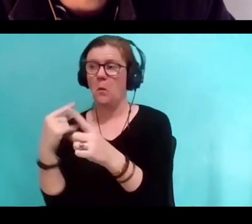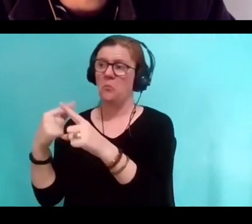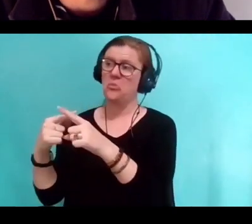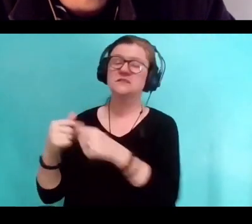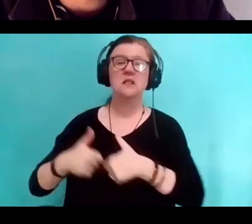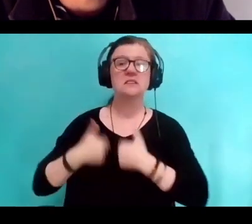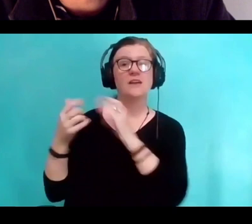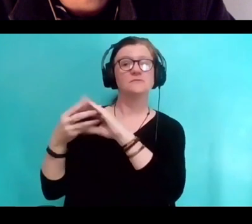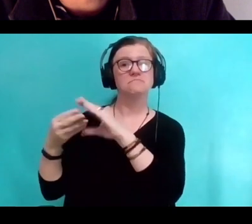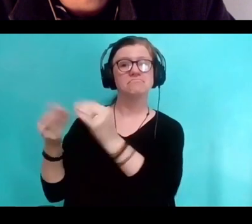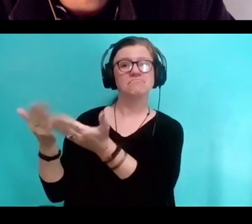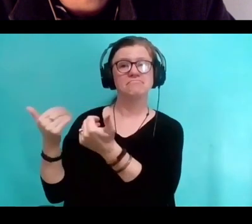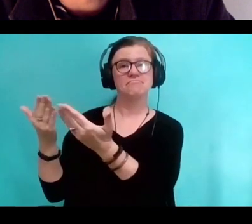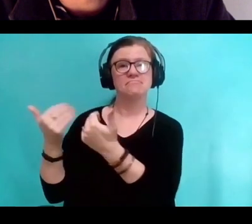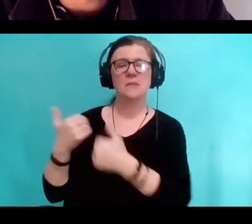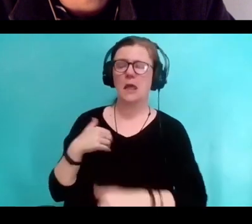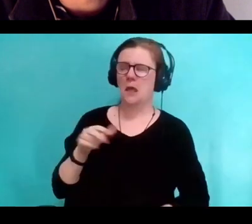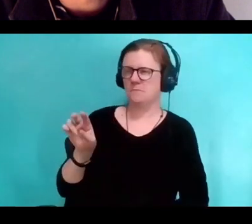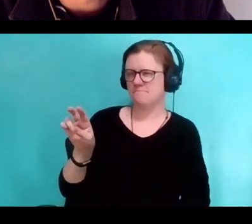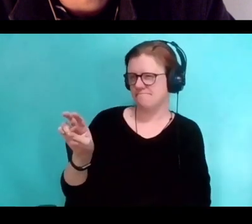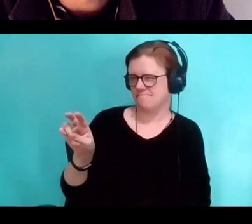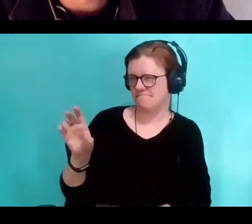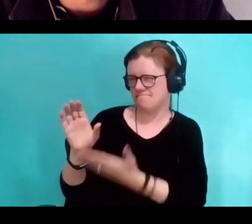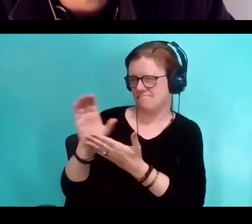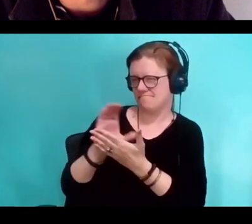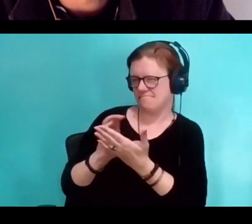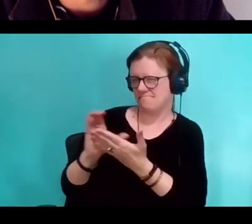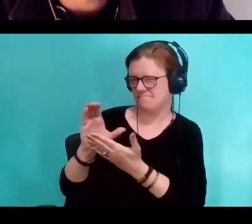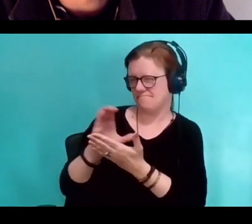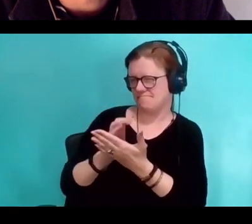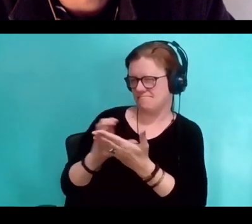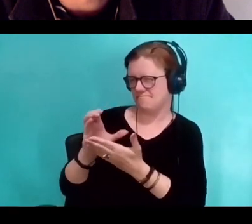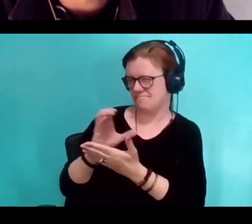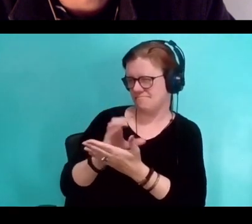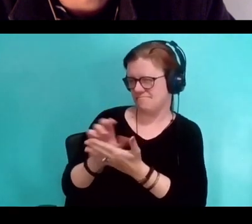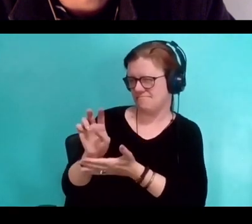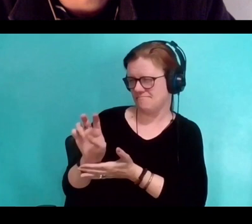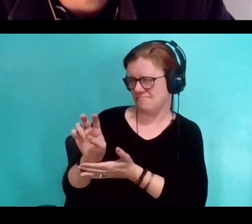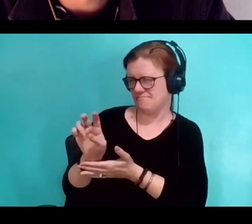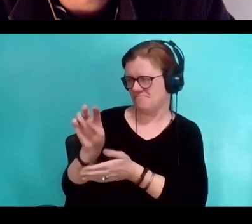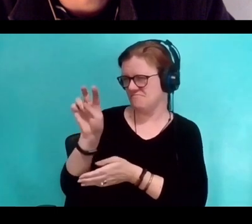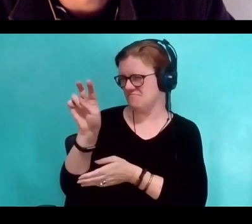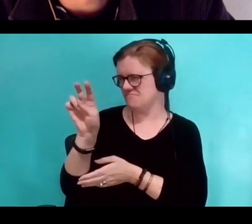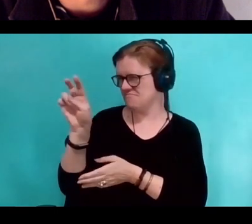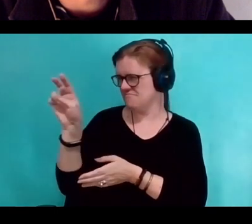And the whole time I'm staring at them. And I'm like looking at every specific, I mean, I drew you,